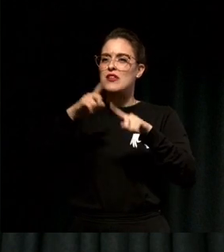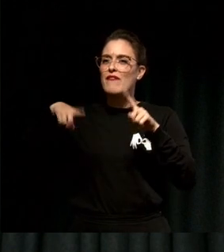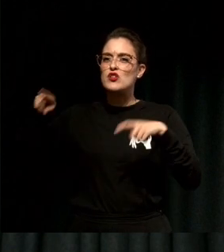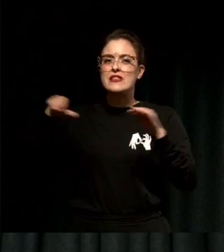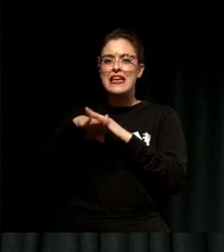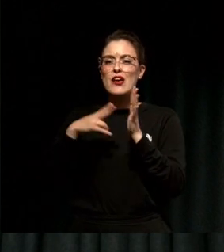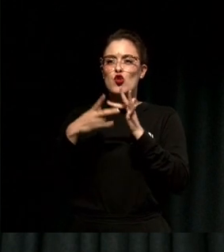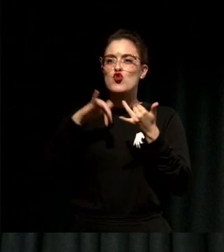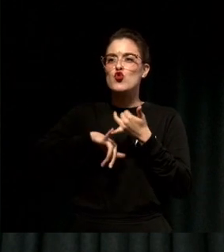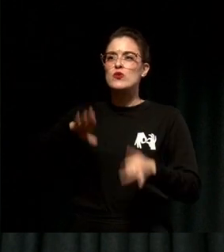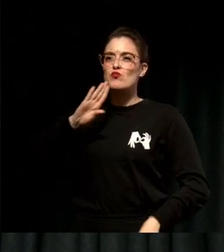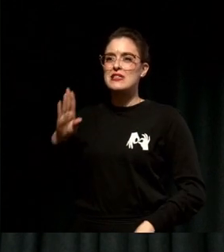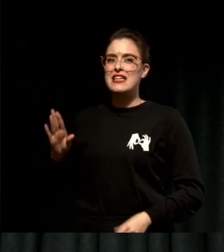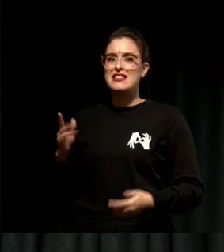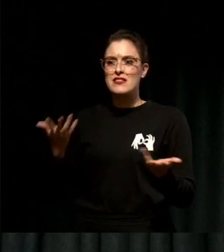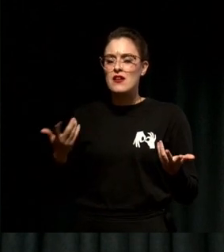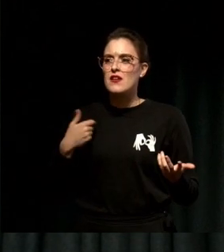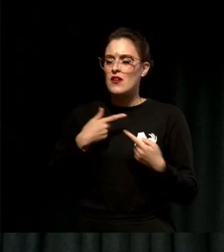We aren't even trying to get to the starting point.